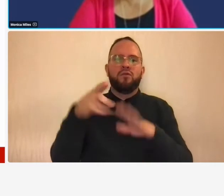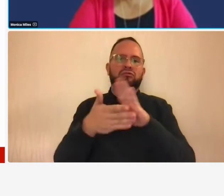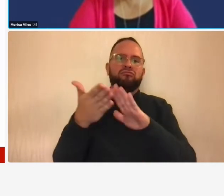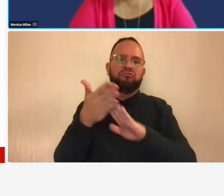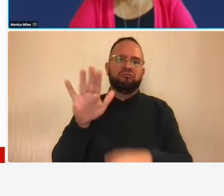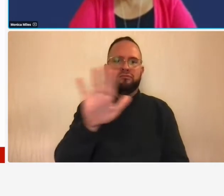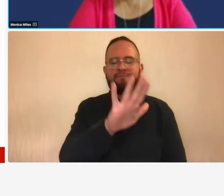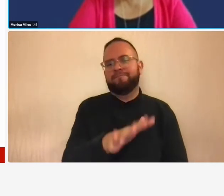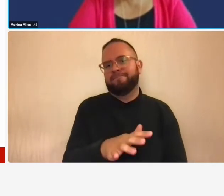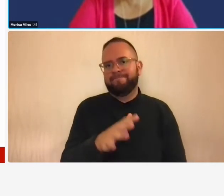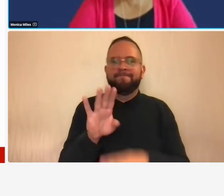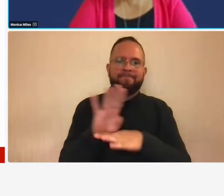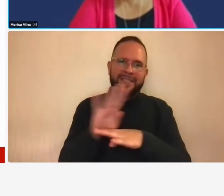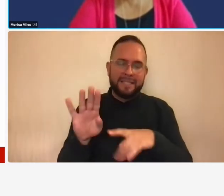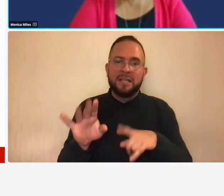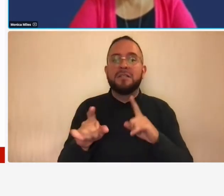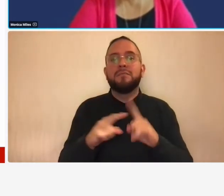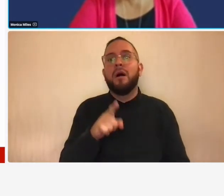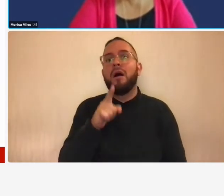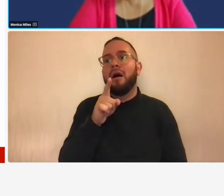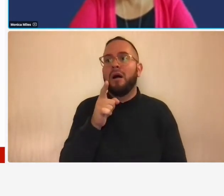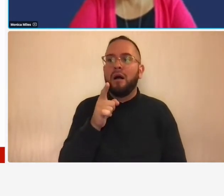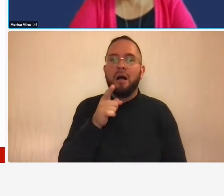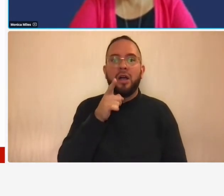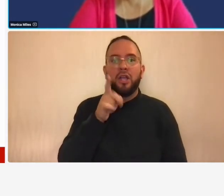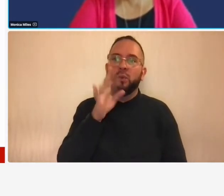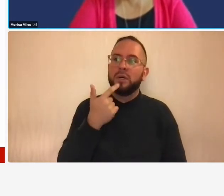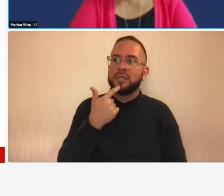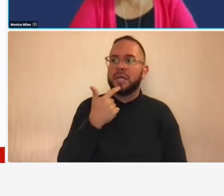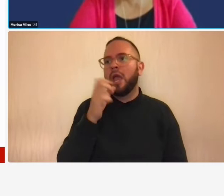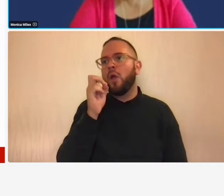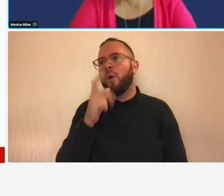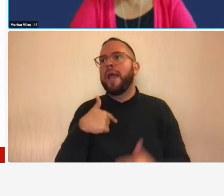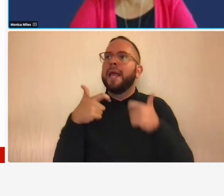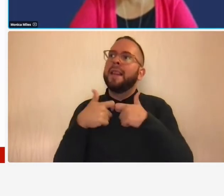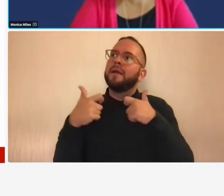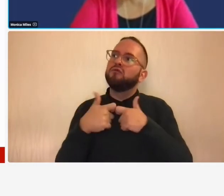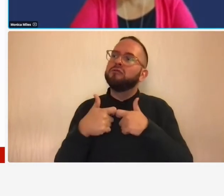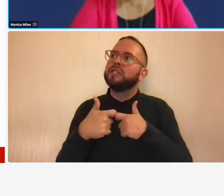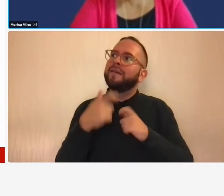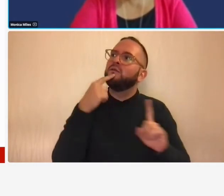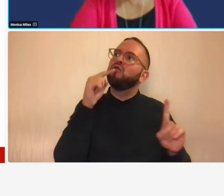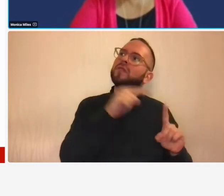not something that you're gonna say okay i used this amount of electricity to work on contract one